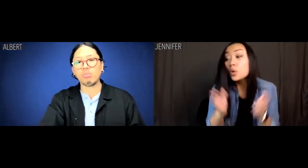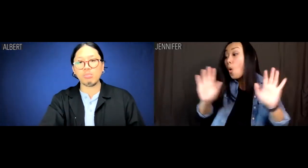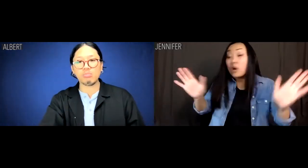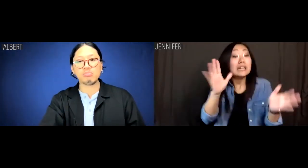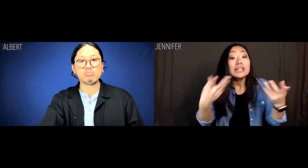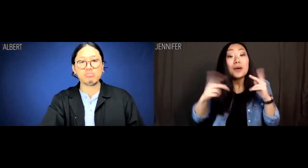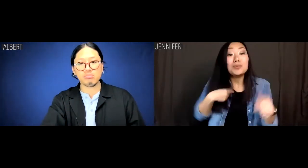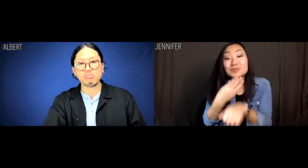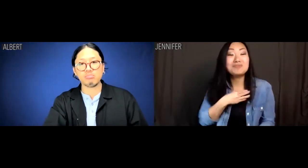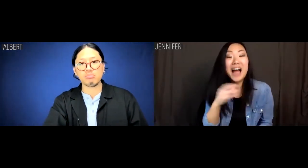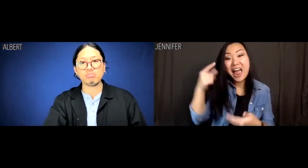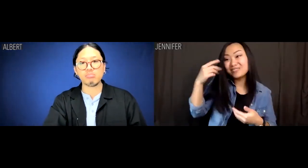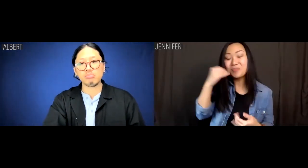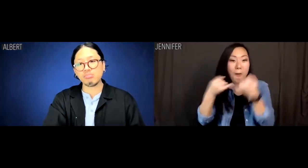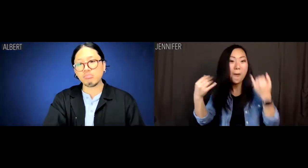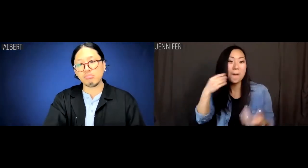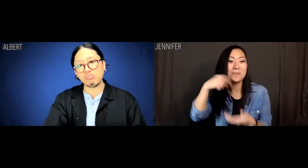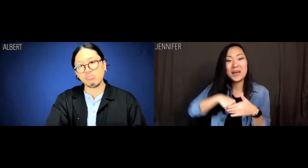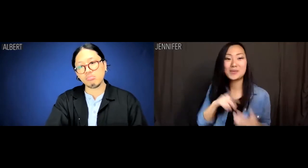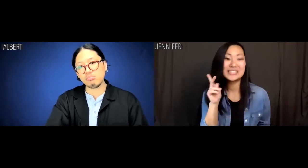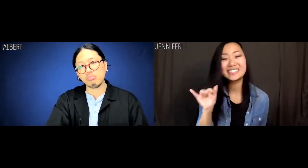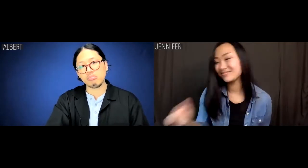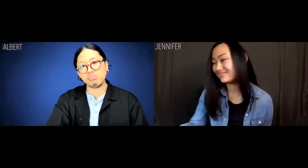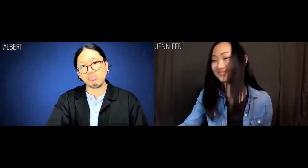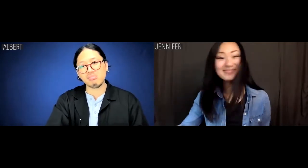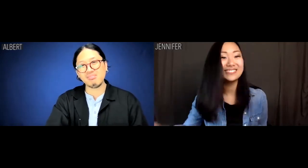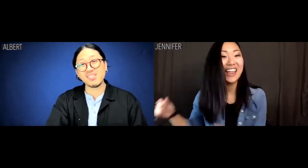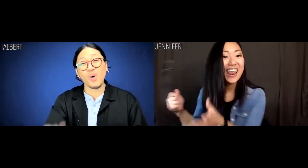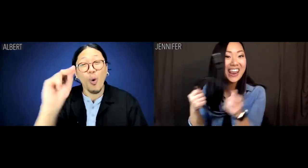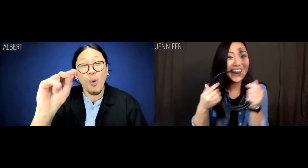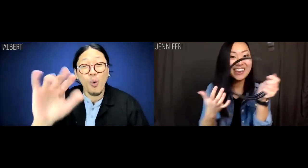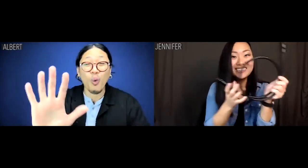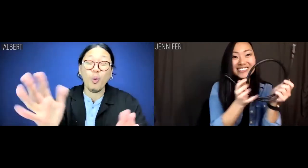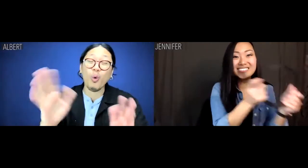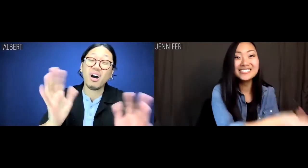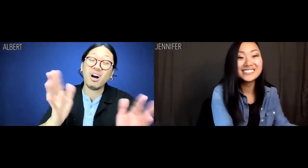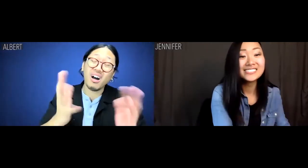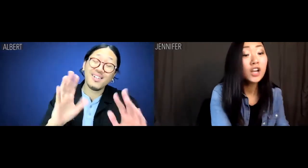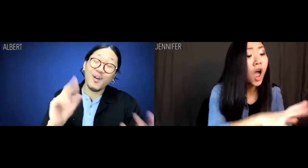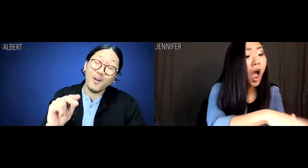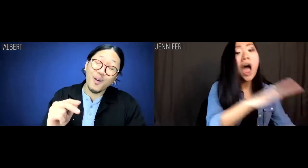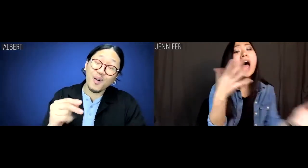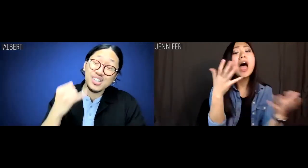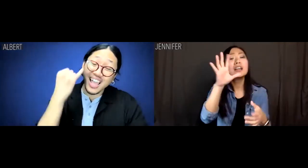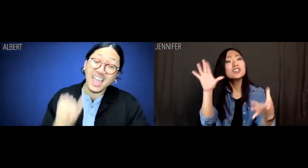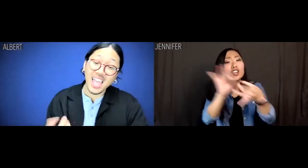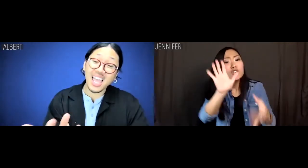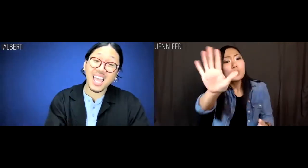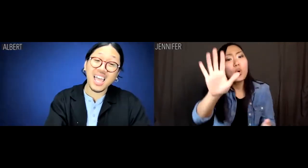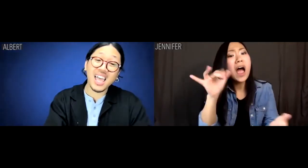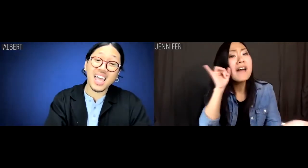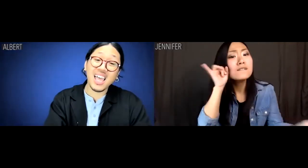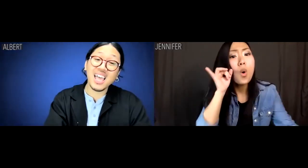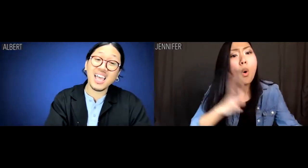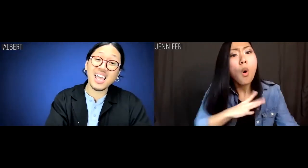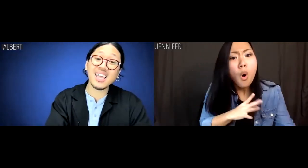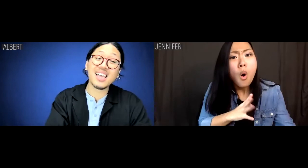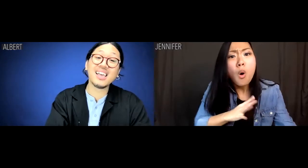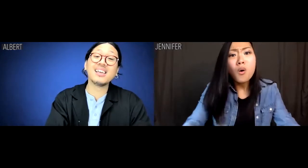Oh, let me use my home endoscopy kit! Albert: No! No, Jen. Jennifer: PLEASE?! It hooks up your iPhone. It's sooo cool.